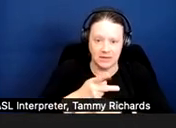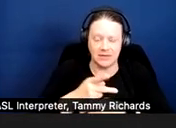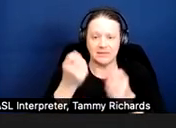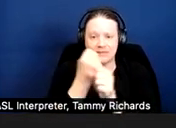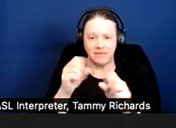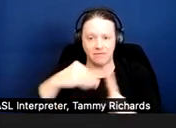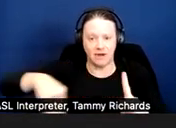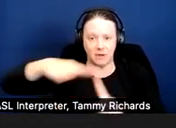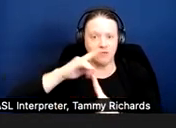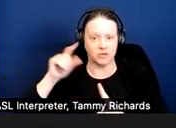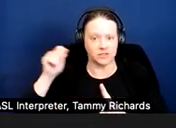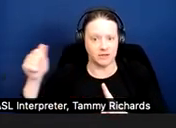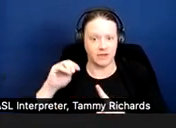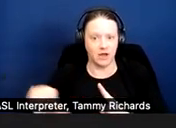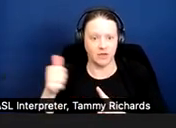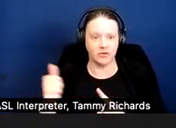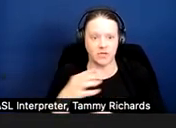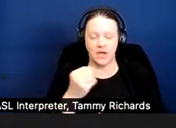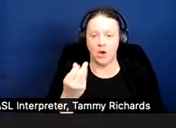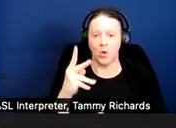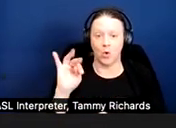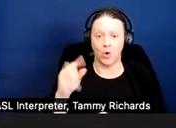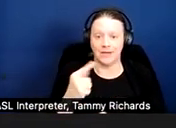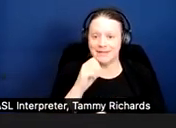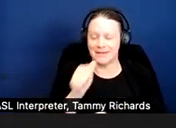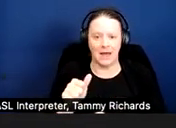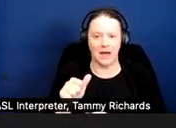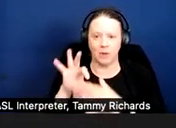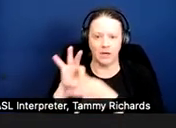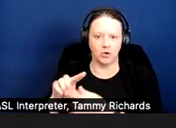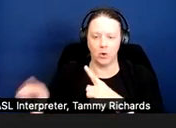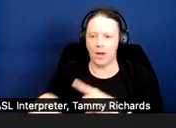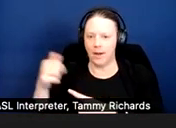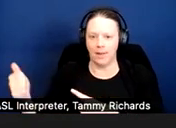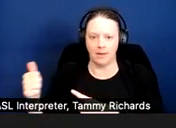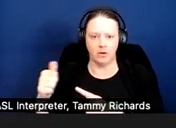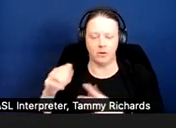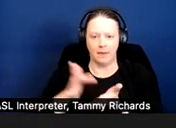And the hoarding is not attributable to another medical condition, for example, a brain injury,